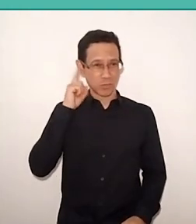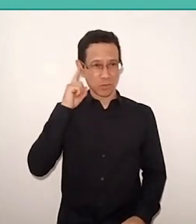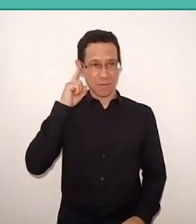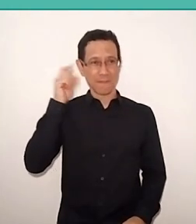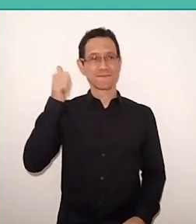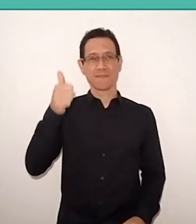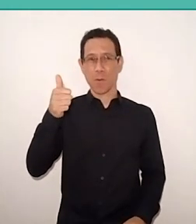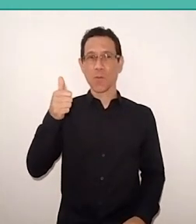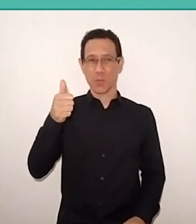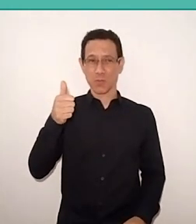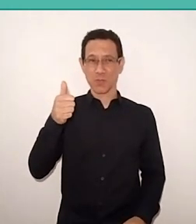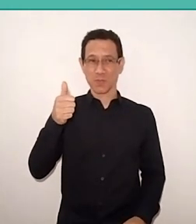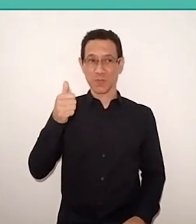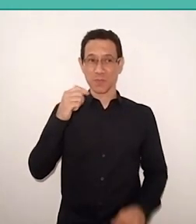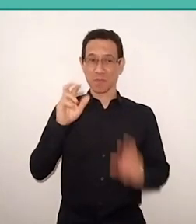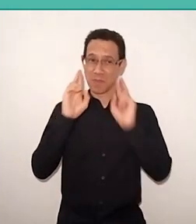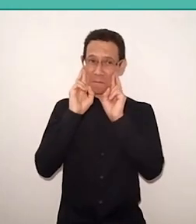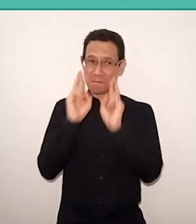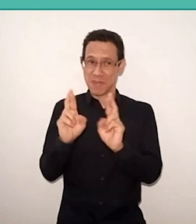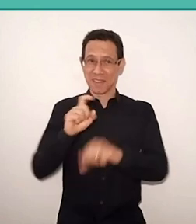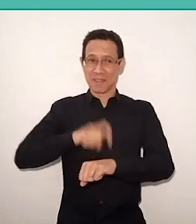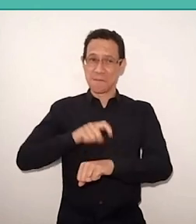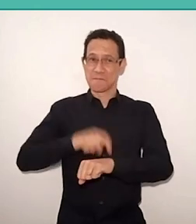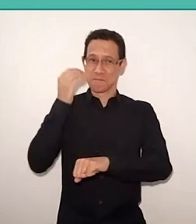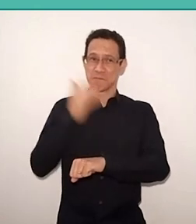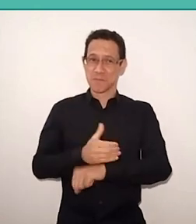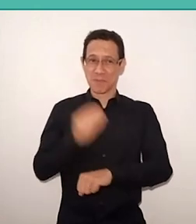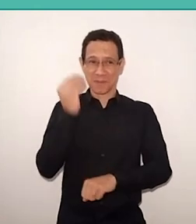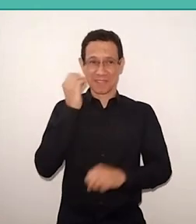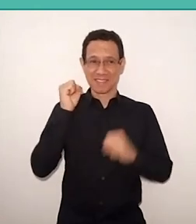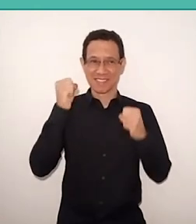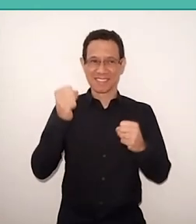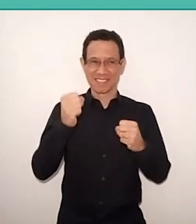I will respect the time, so I'm Abdeljalil Akkari,